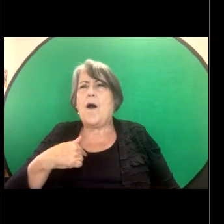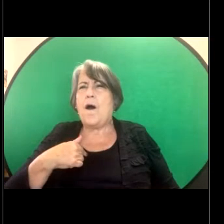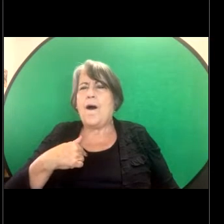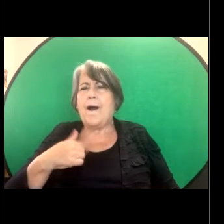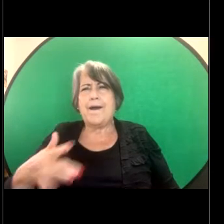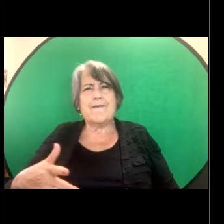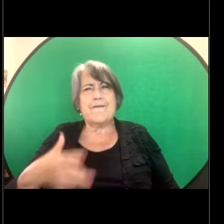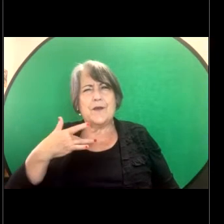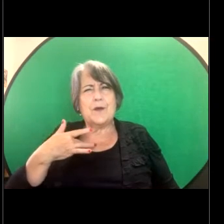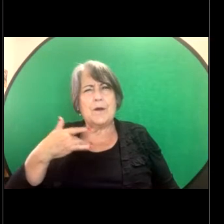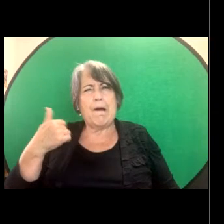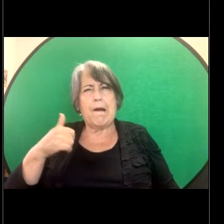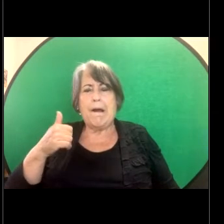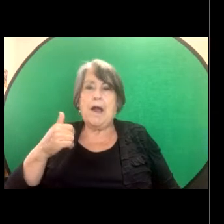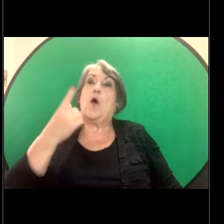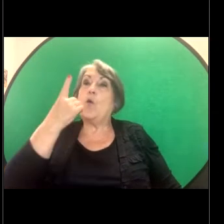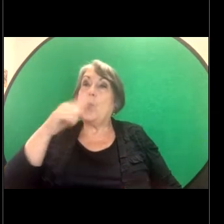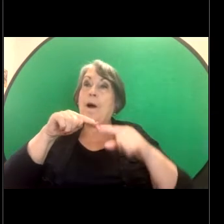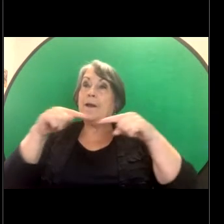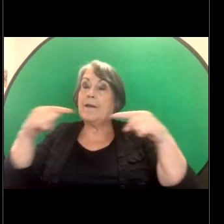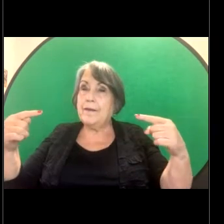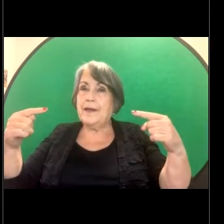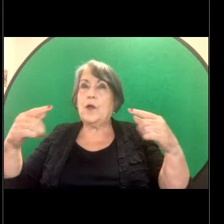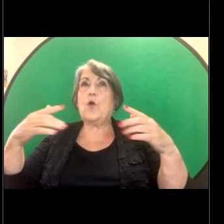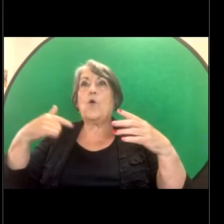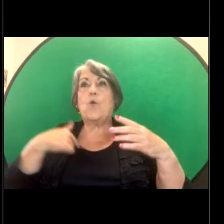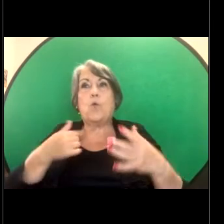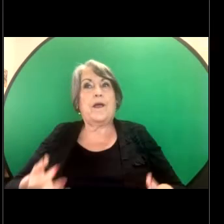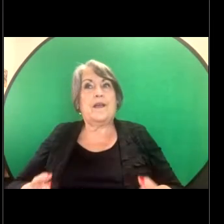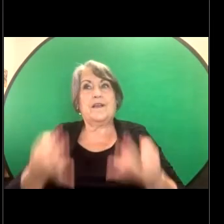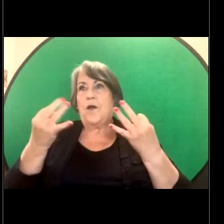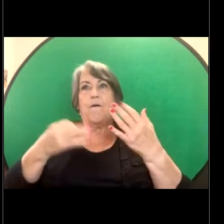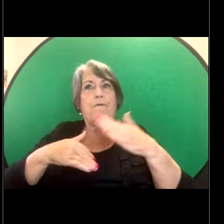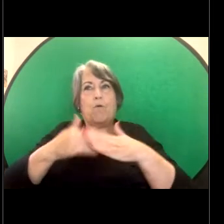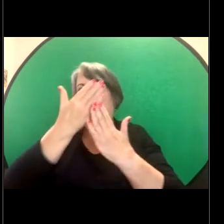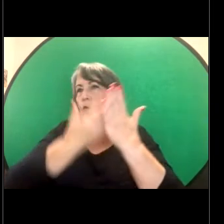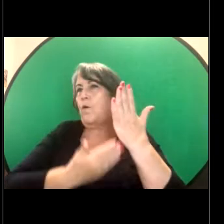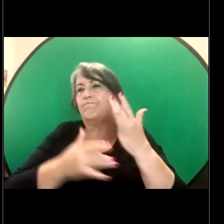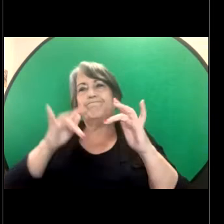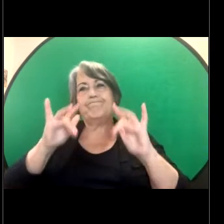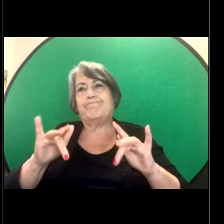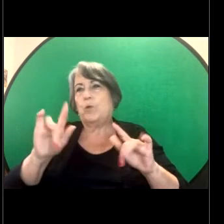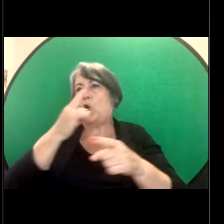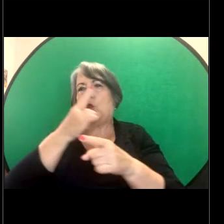things to be - we don't have a whole lot of detail about what the comment is and I'm not asking for